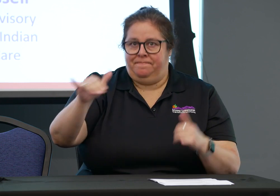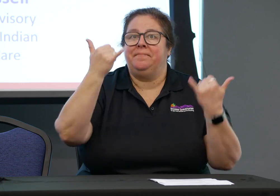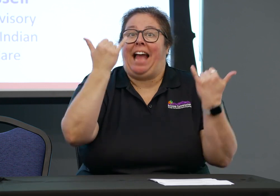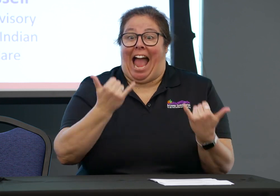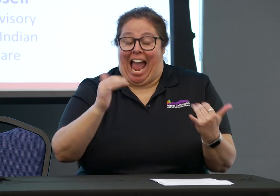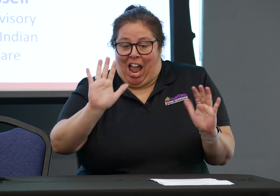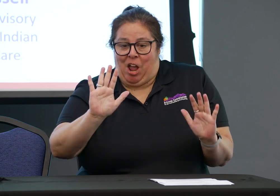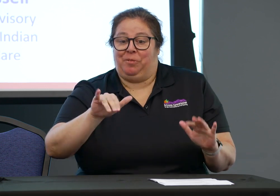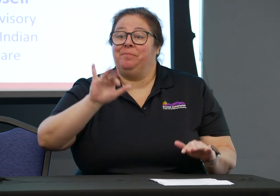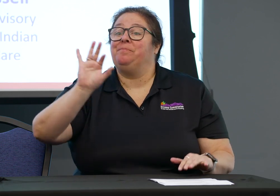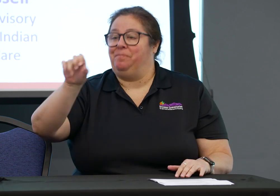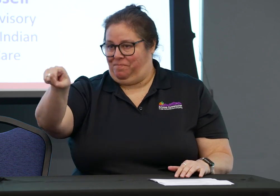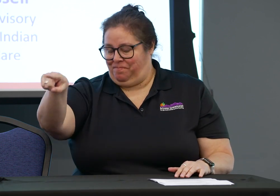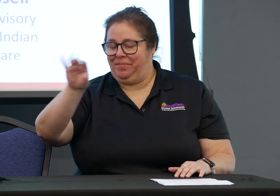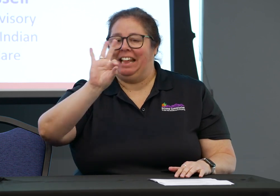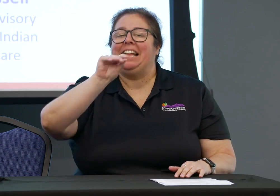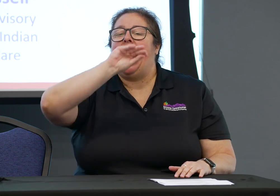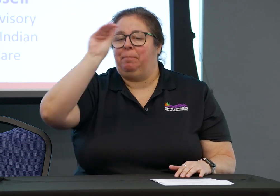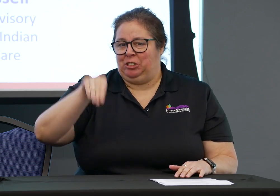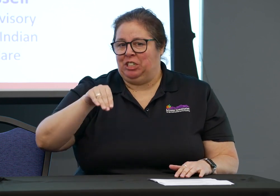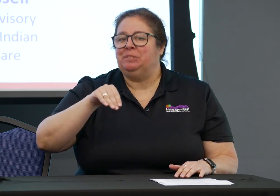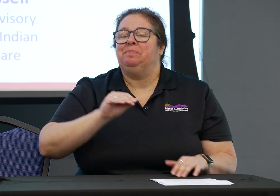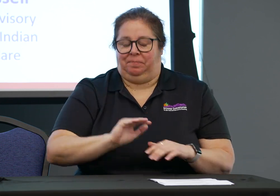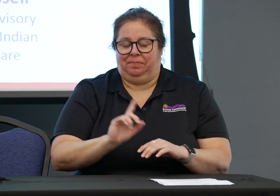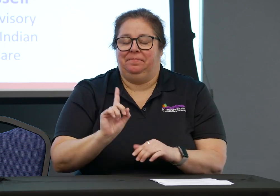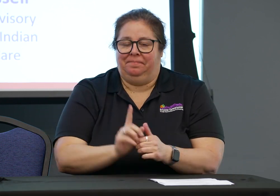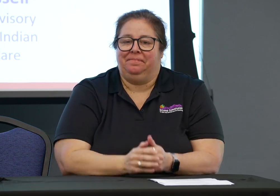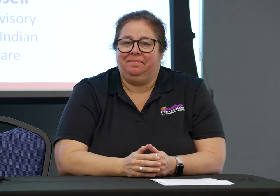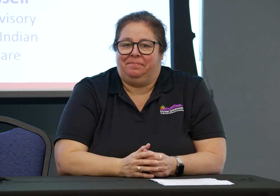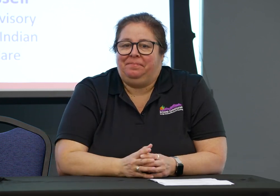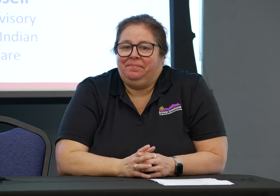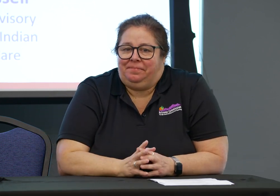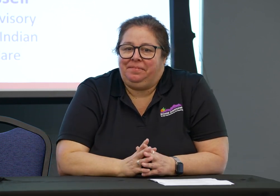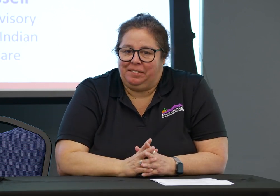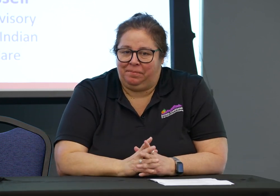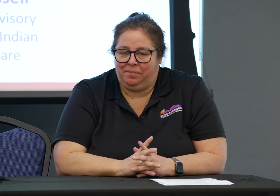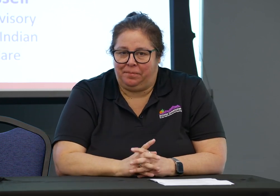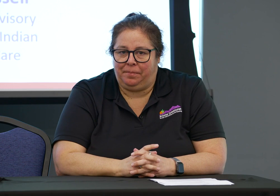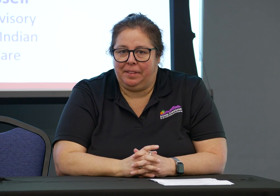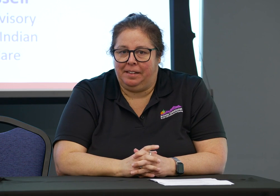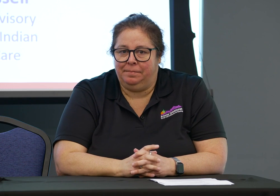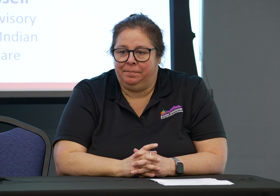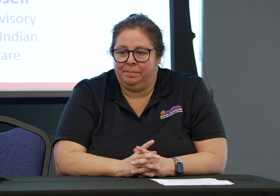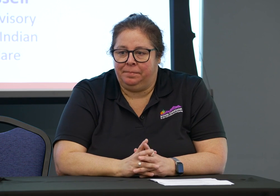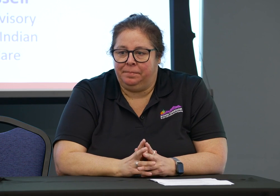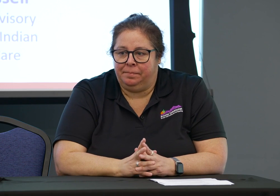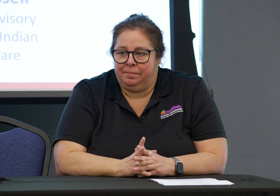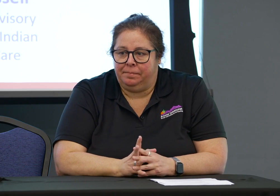as a deaf person and their interpreting skill, they are able to bridge that communication gap